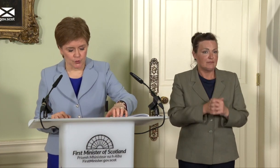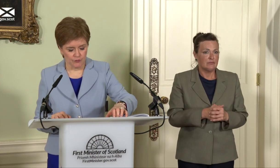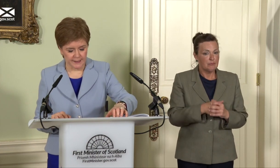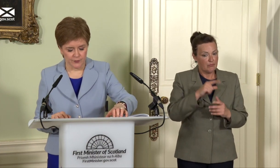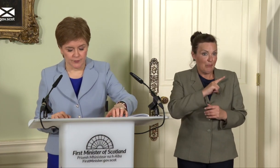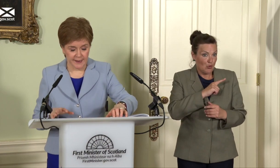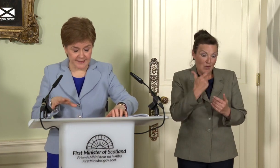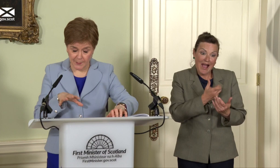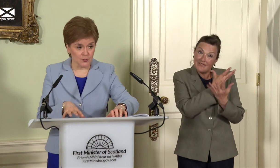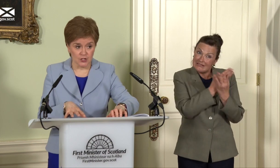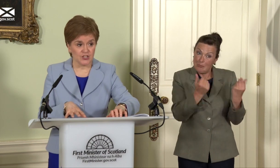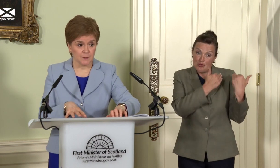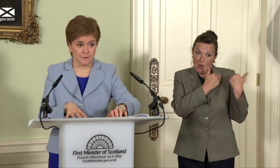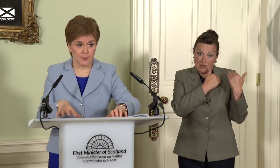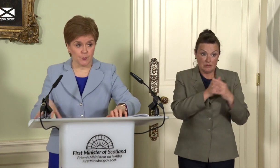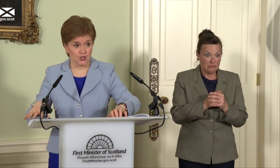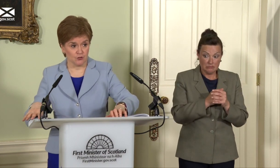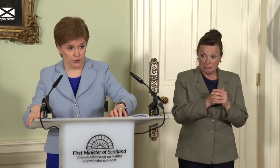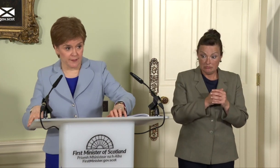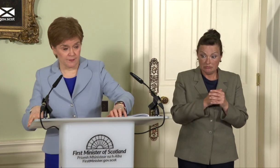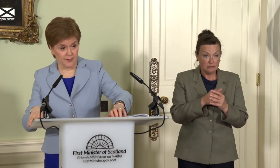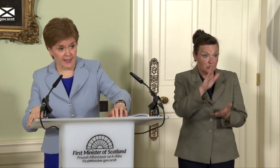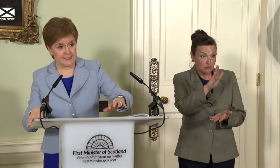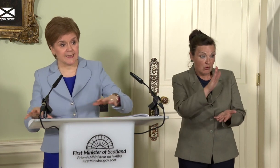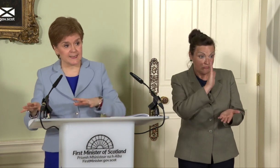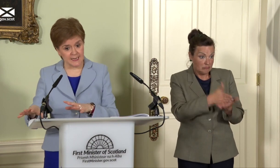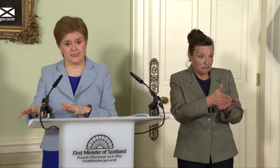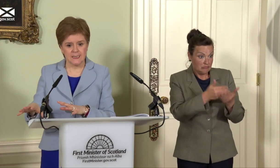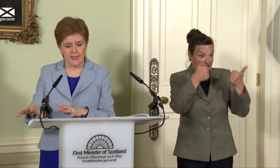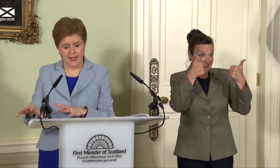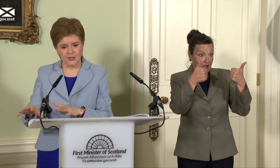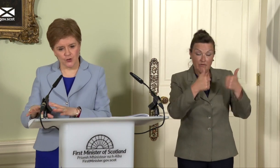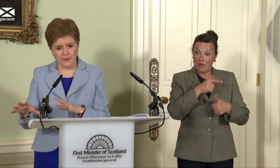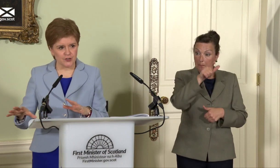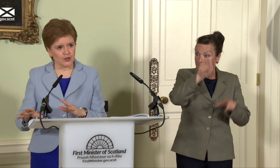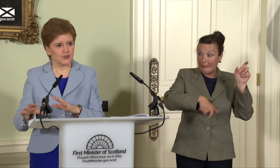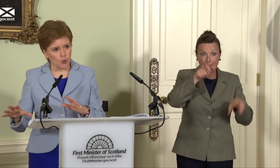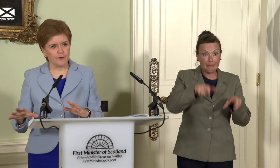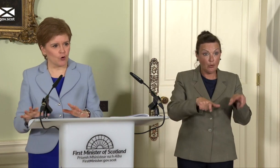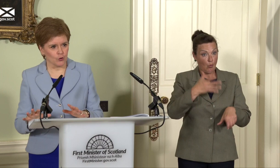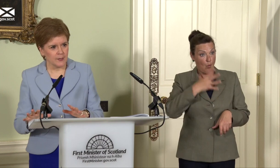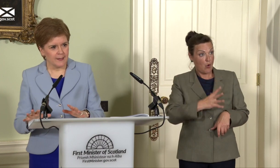right now. It is absolutely legitimate for people to look at that and decide do they trust, overall,